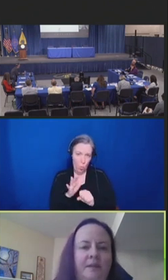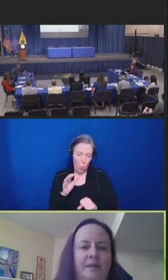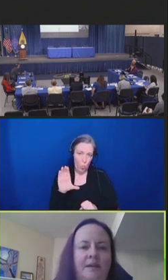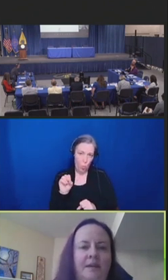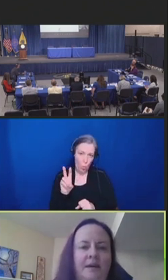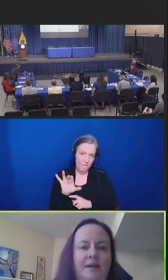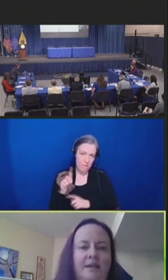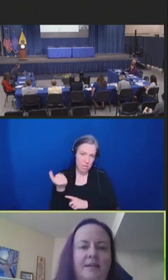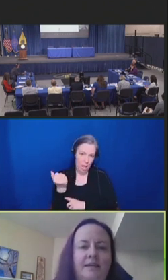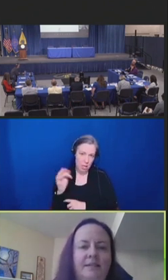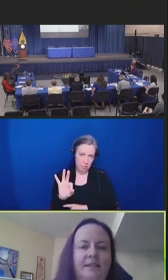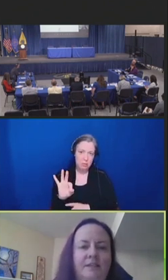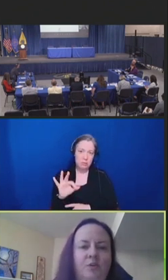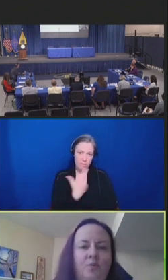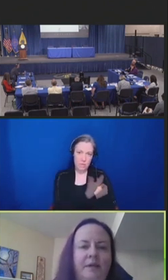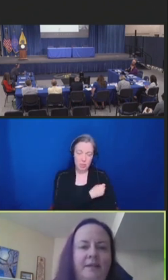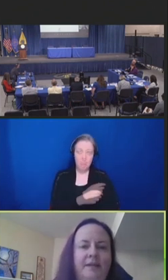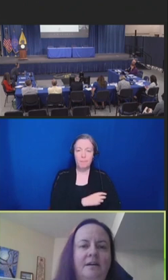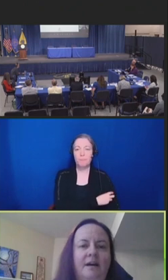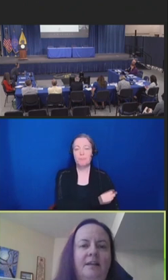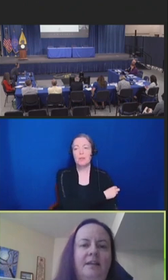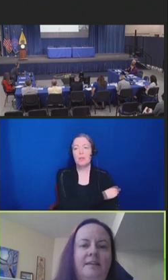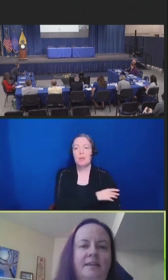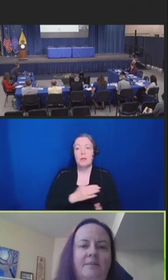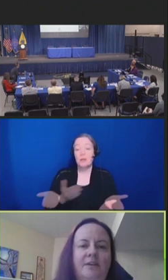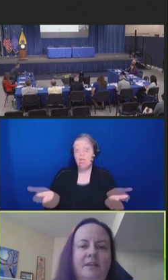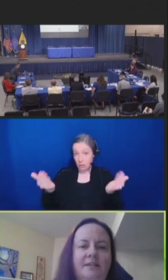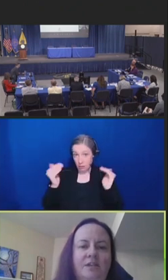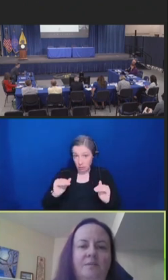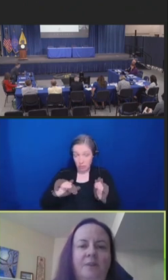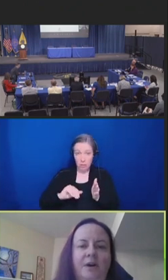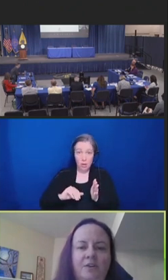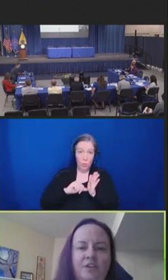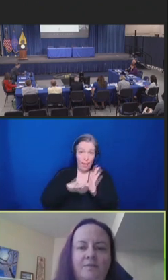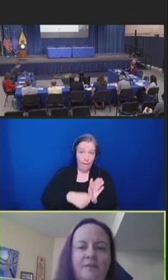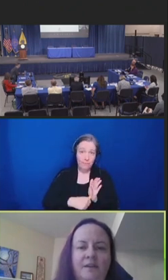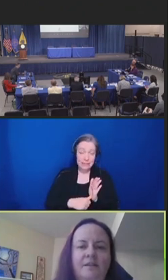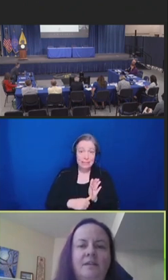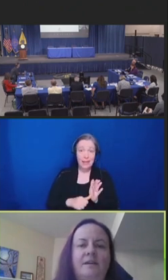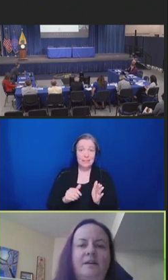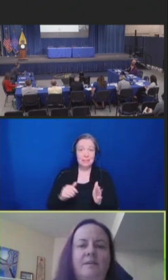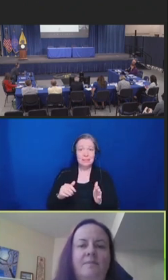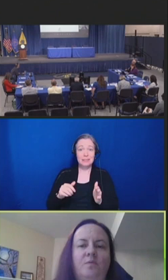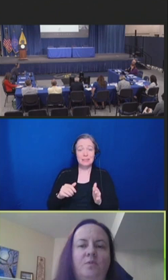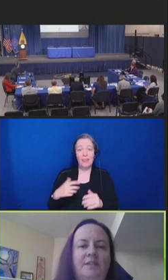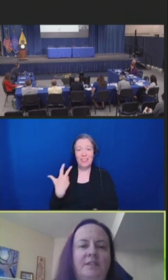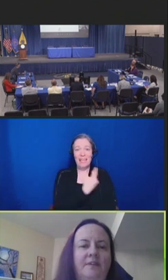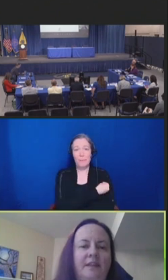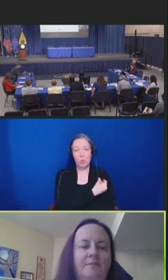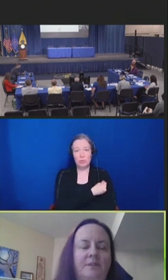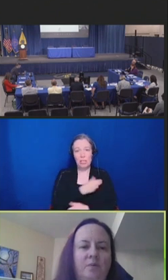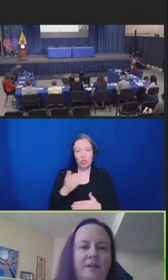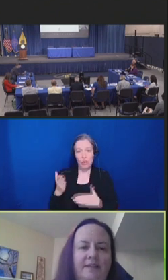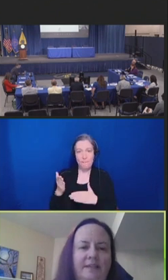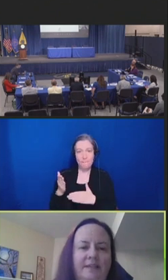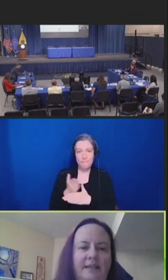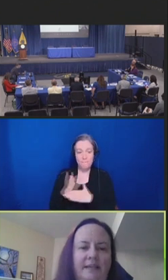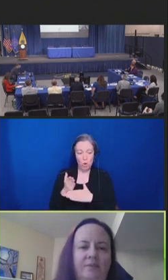Next, I'd like to quickly highlight the Immunization Partnership Fund, which was developed in 2016